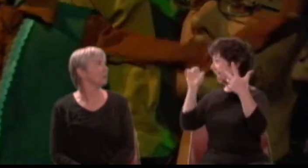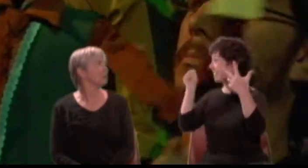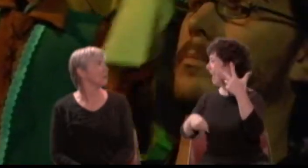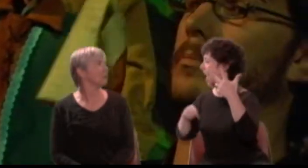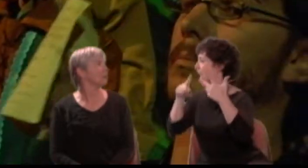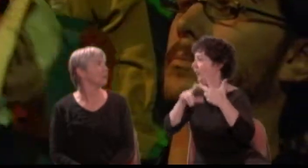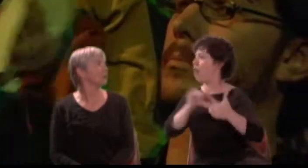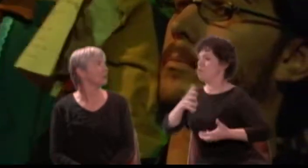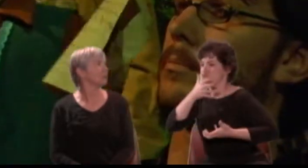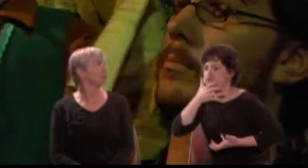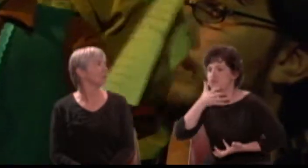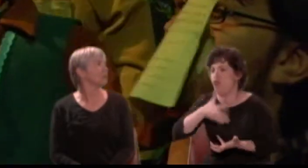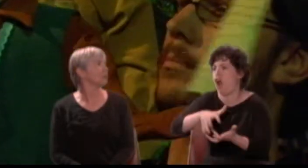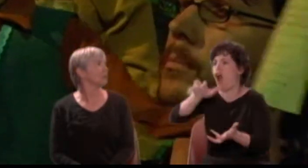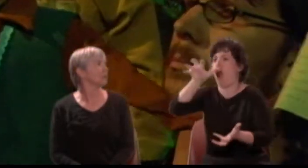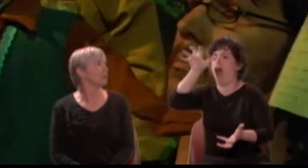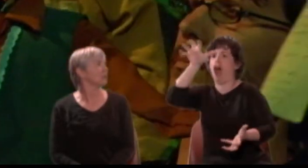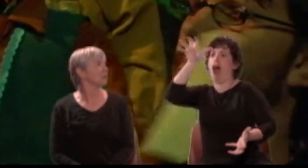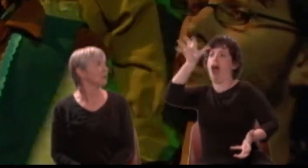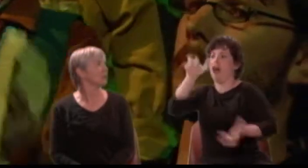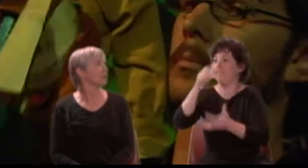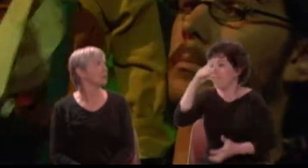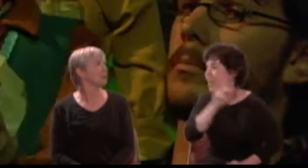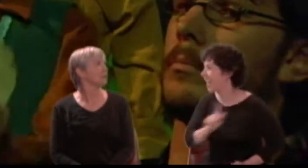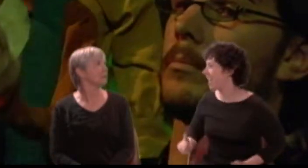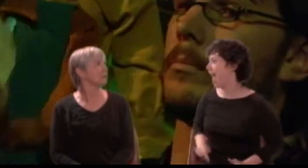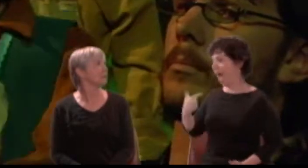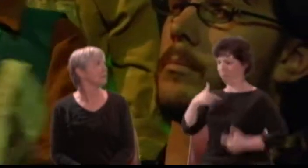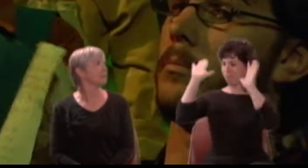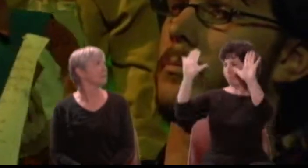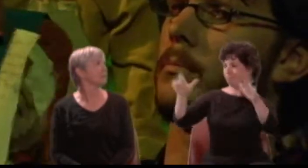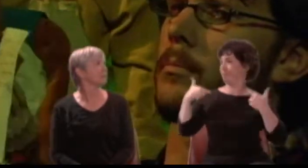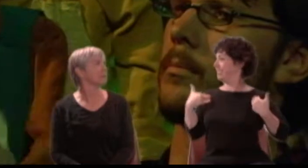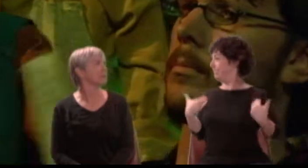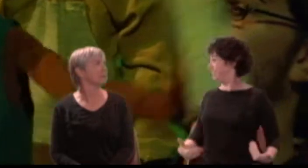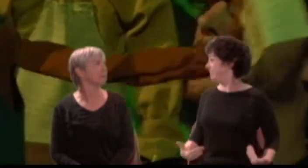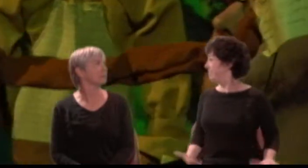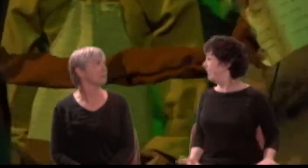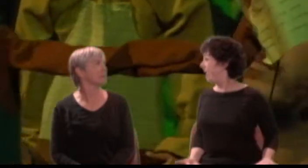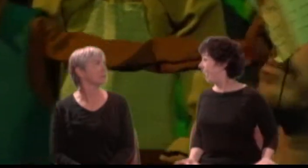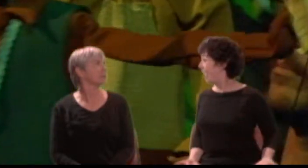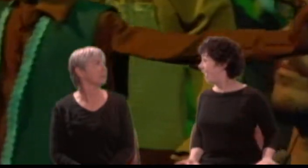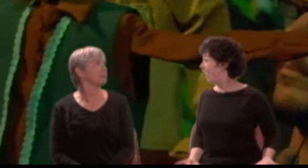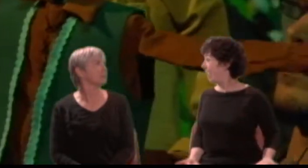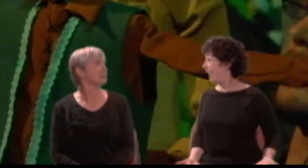"Let him roar again! Let him roar again!"